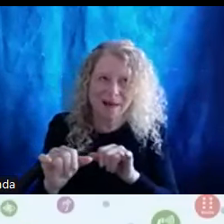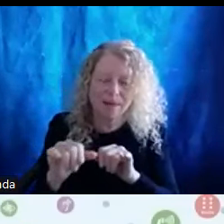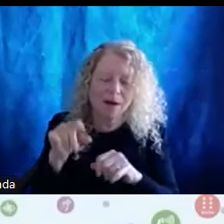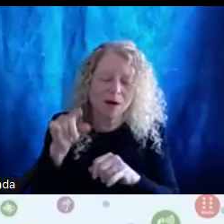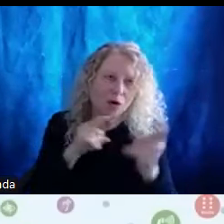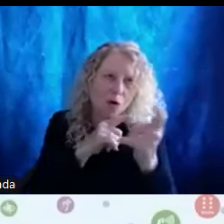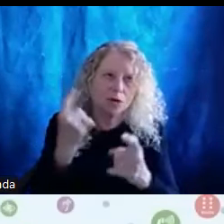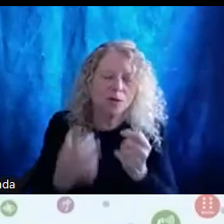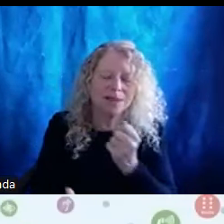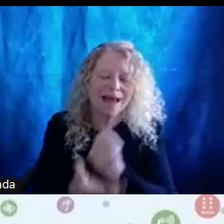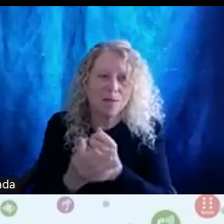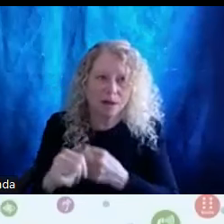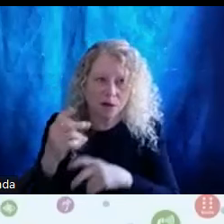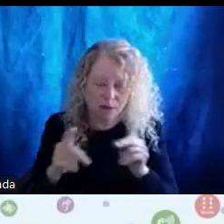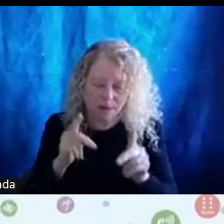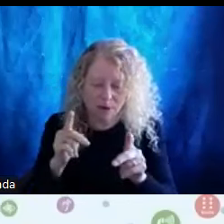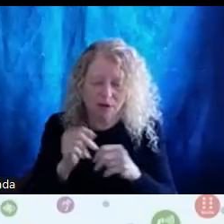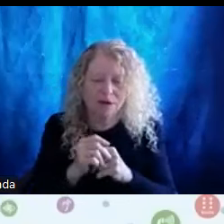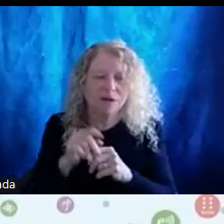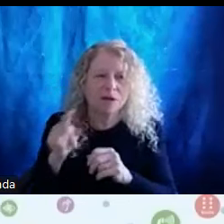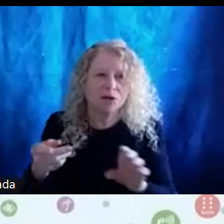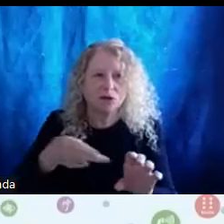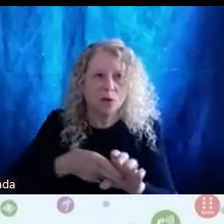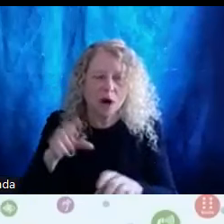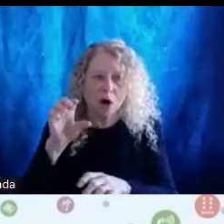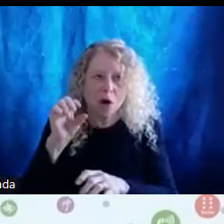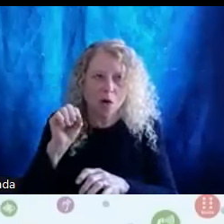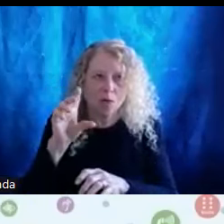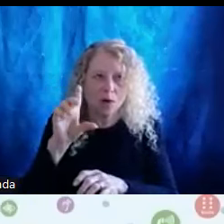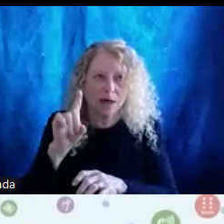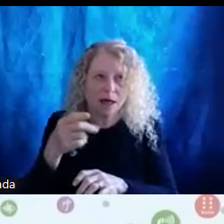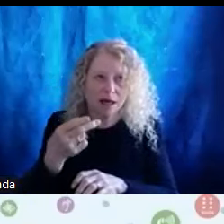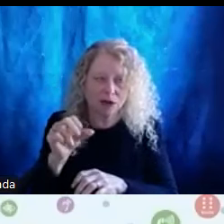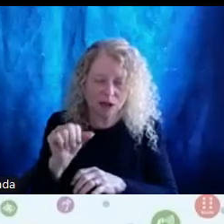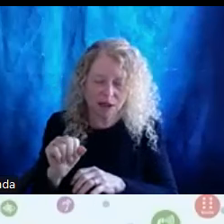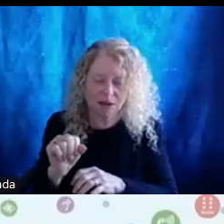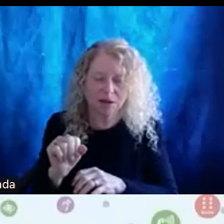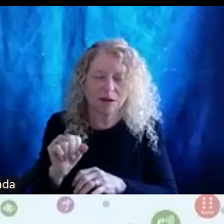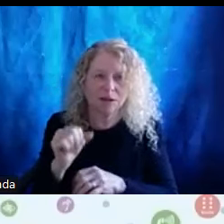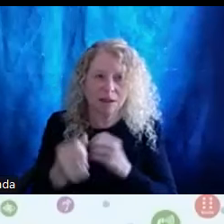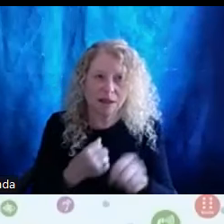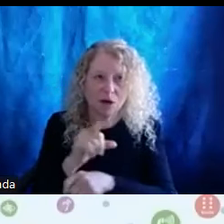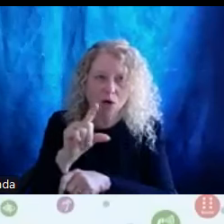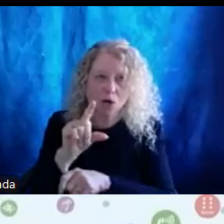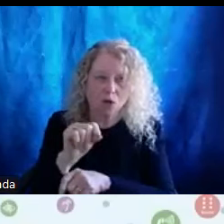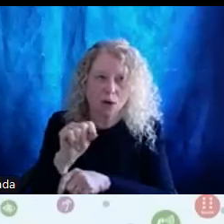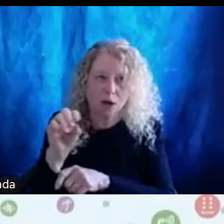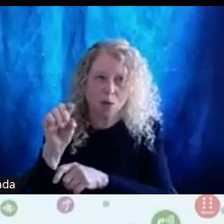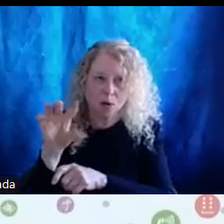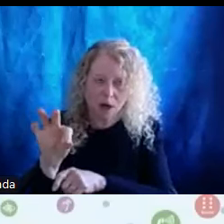So Theresa joined the Oregon Department of Health Services in 2009 and started working out in